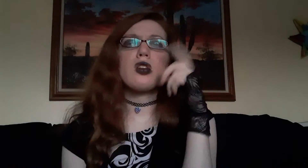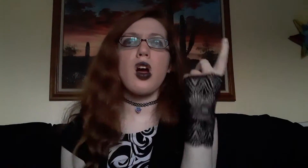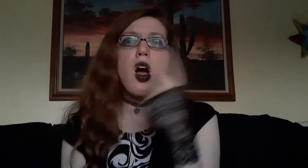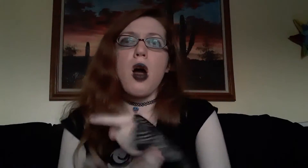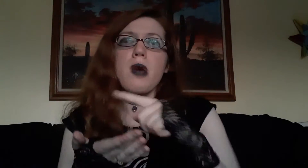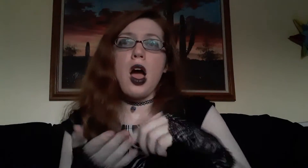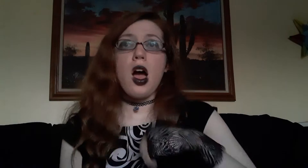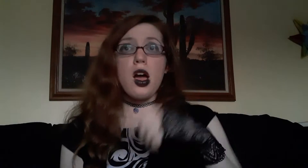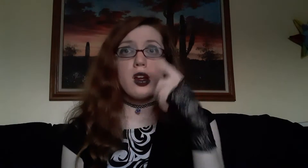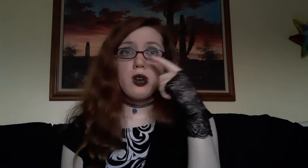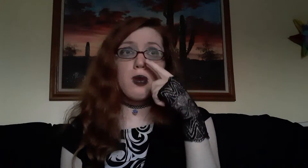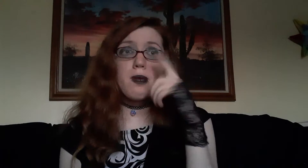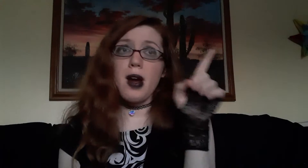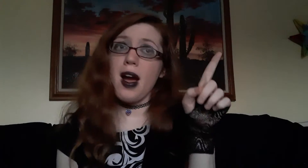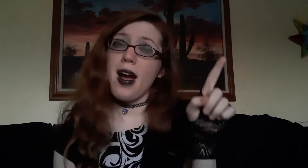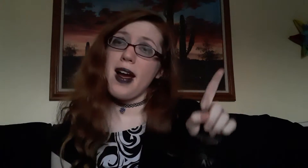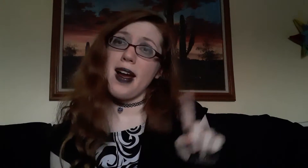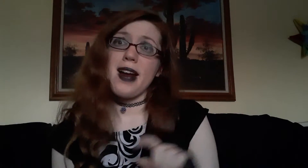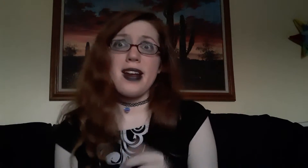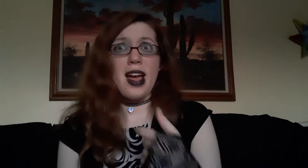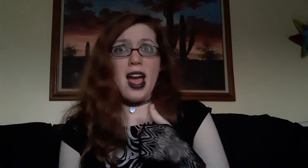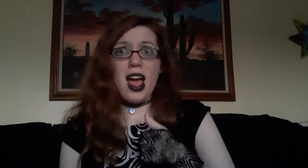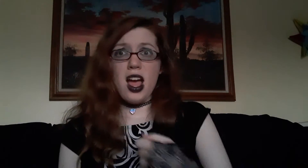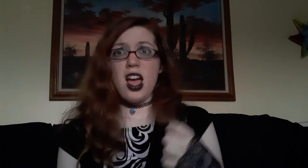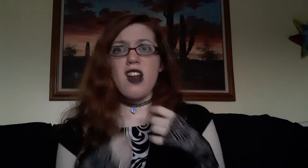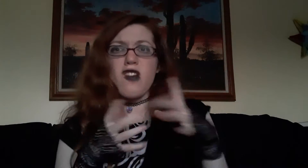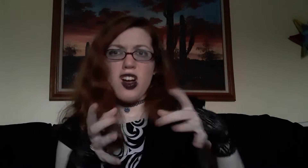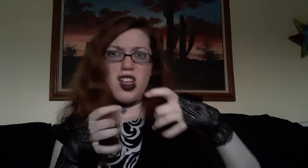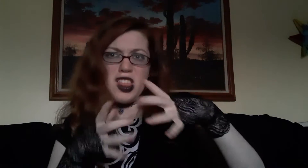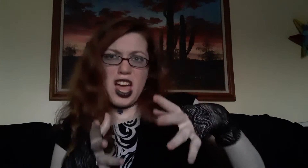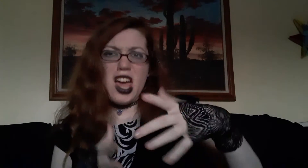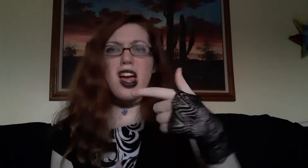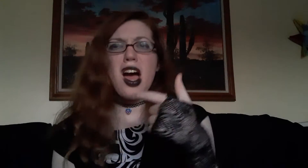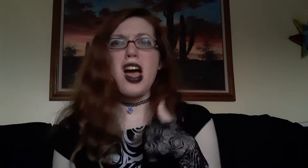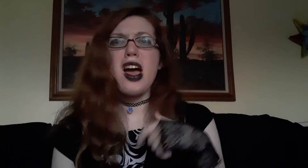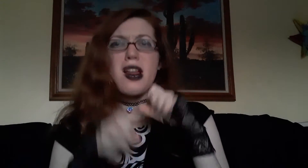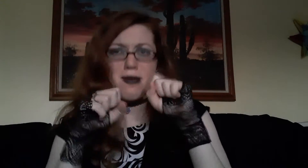SOMETIMES, I DON'T-CARE I CAN HATE, HATE, HATE. HATE, HATE, HATE. (Repetition changes meaning) I ABLE (to be)